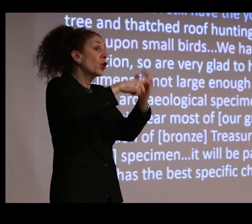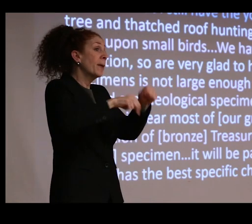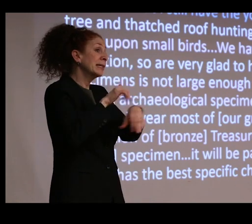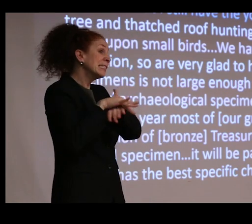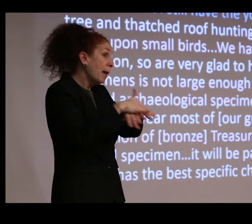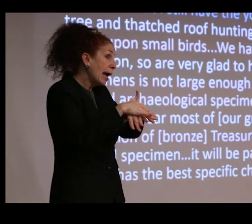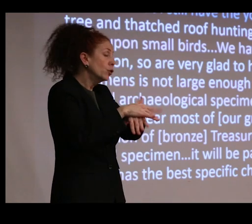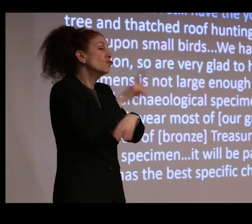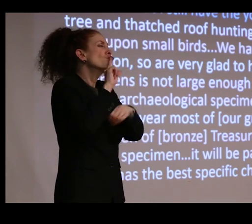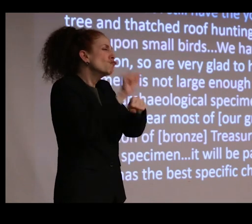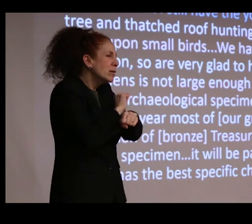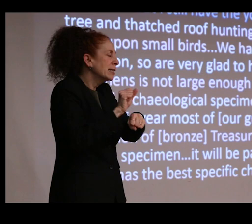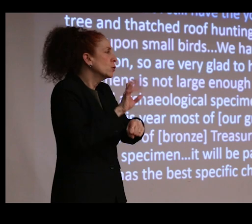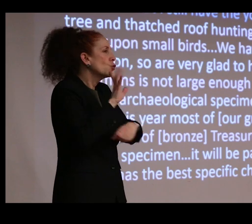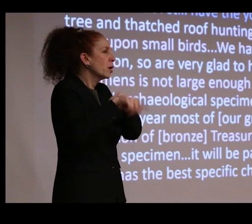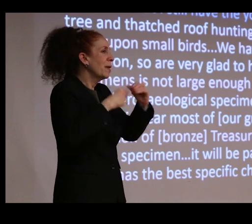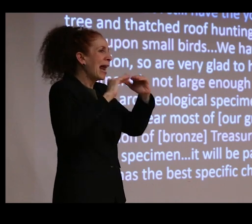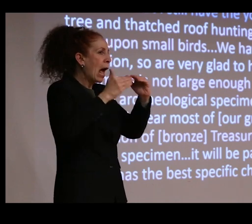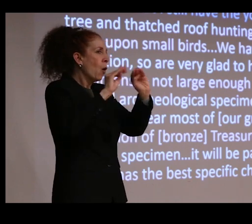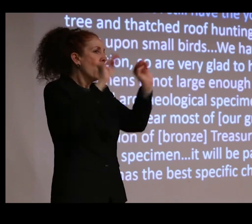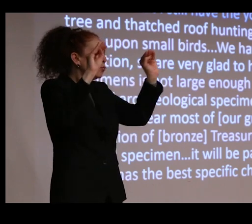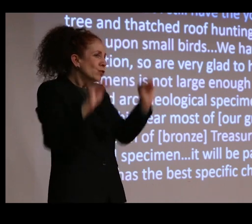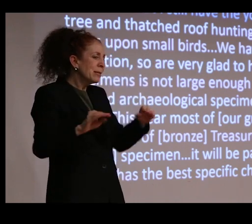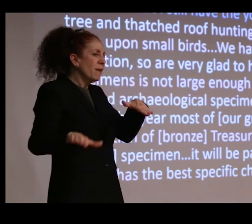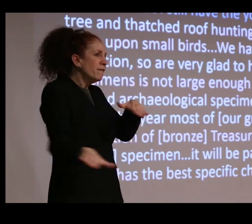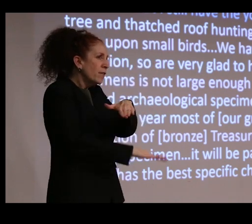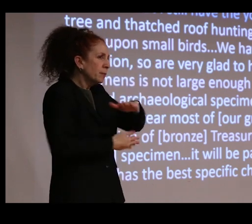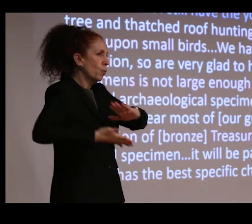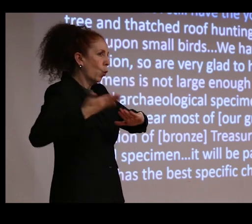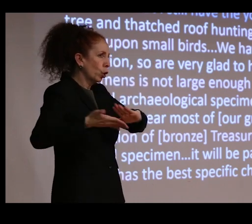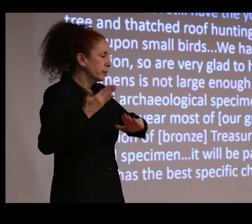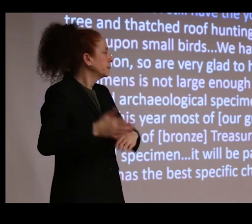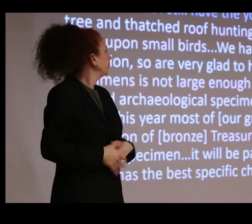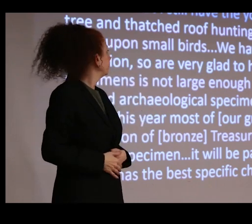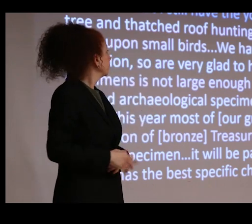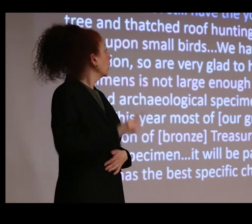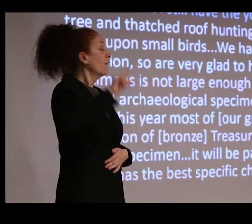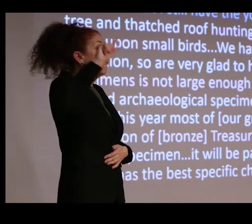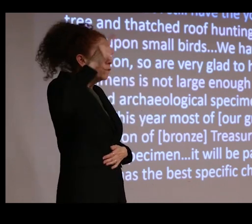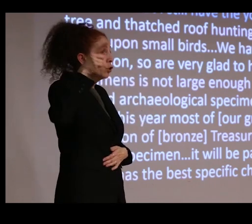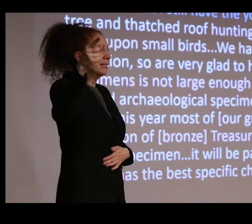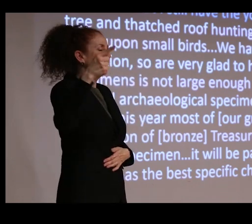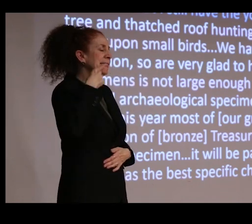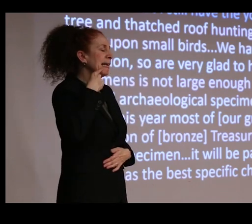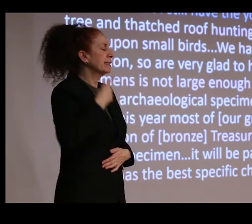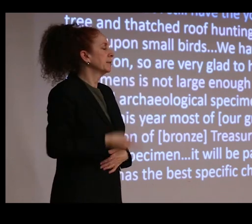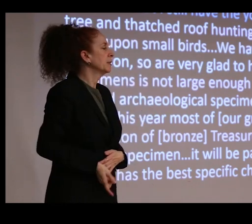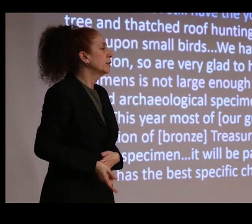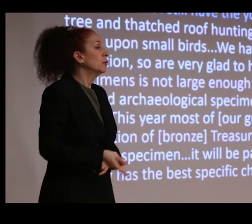he's really describing how a museum fundamentally works. First, he differentiates between something that's preserved